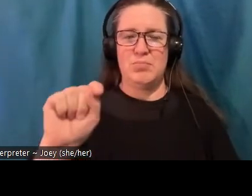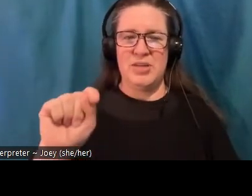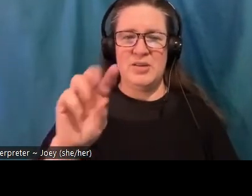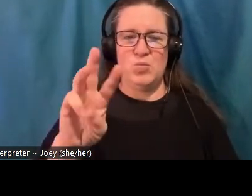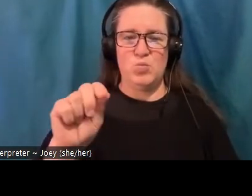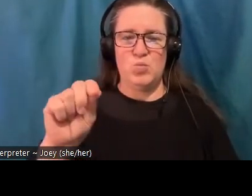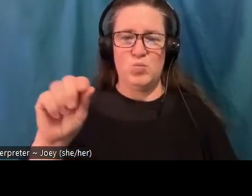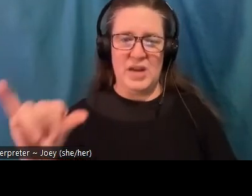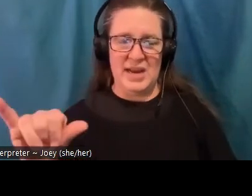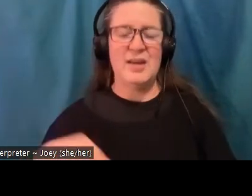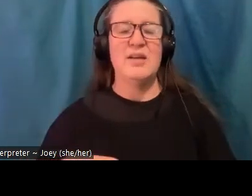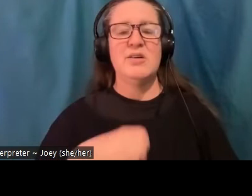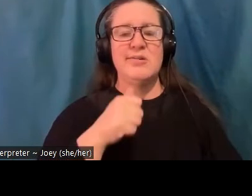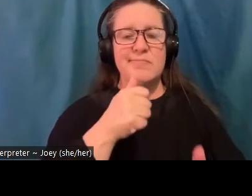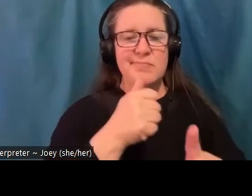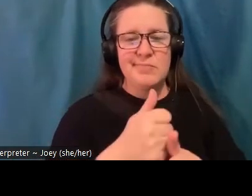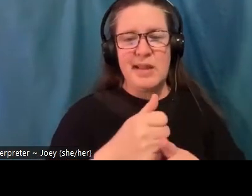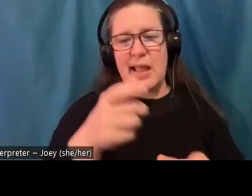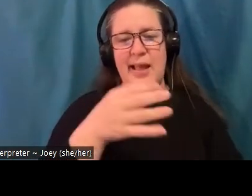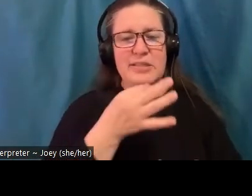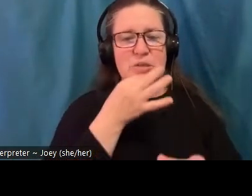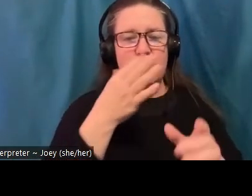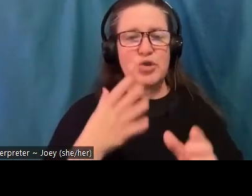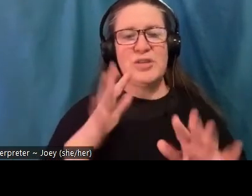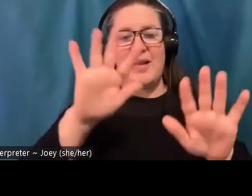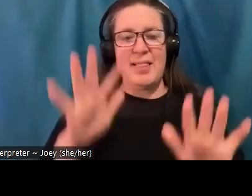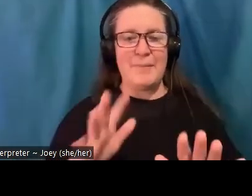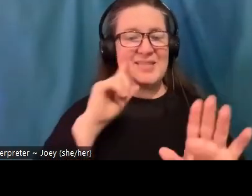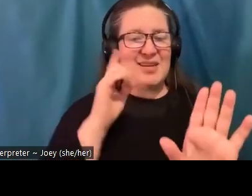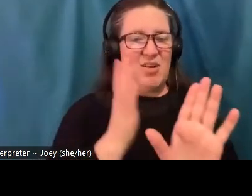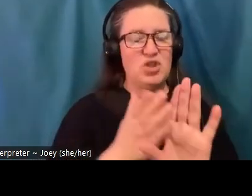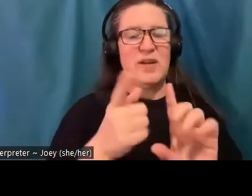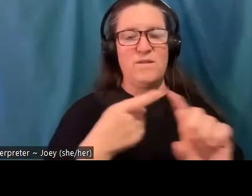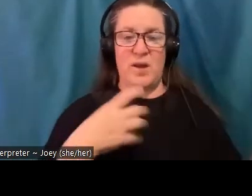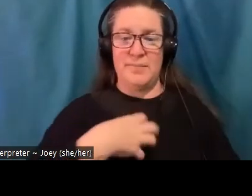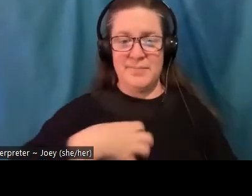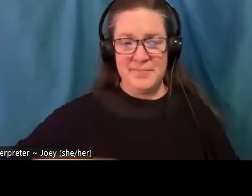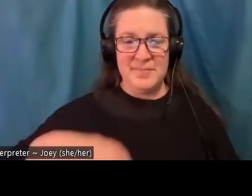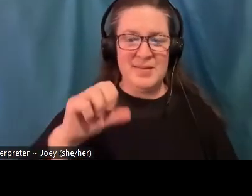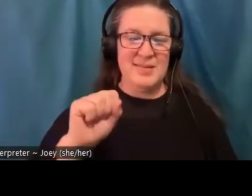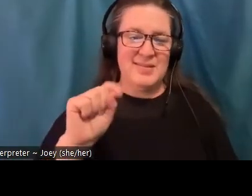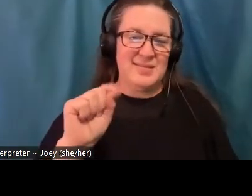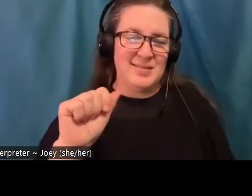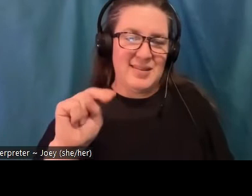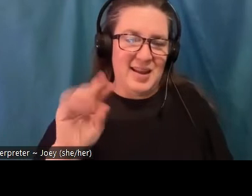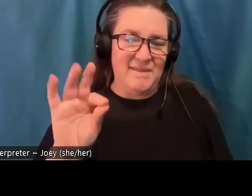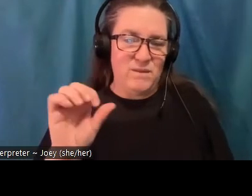And the entire premise of her work emerged from this dilemma that she lived through herself, which was not wanting to have a